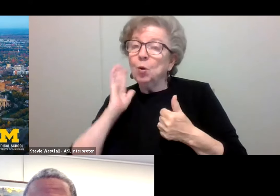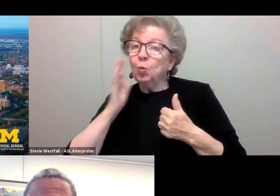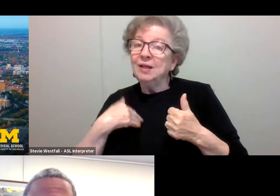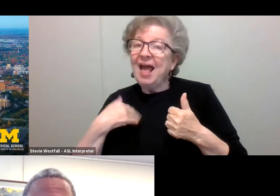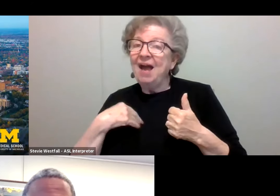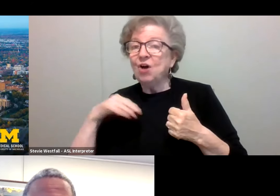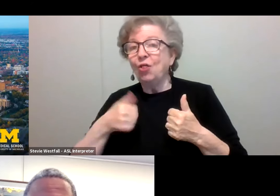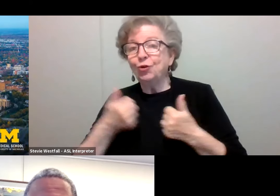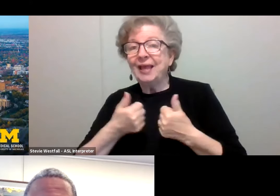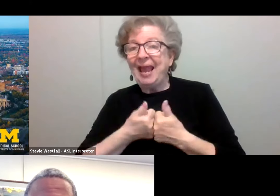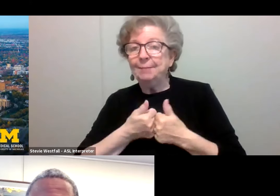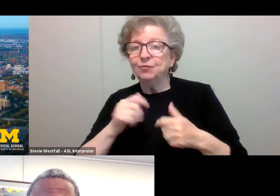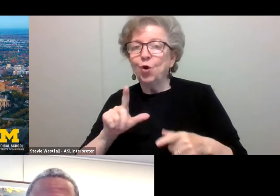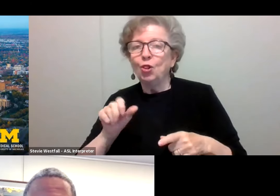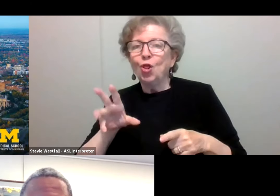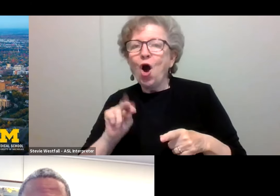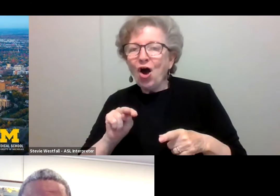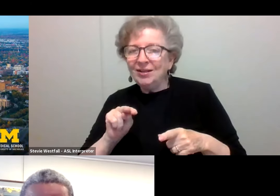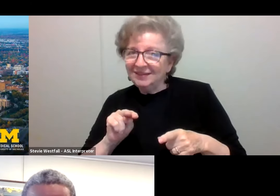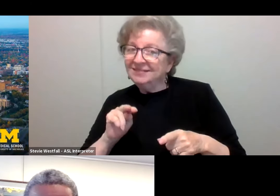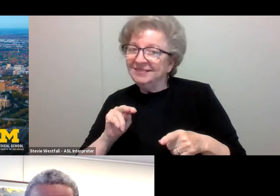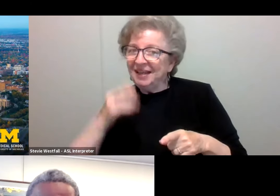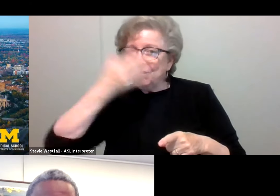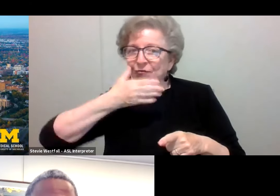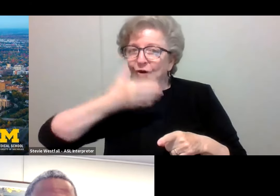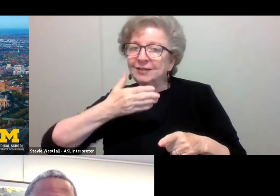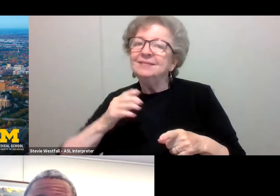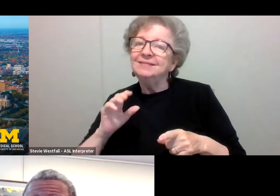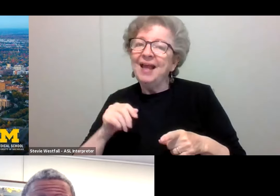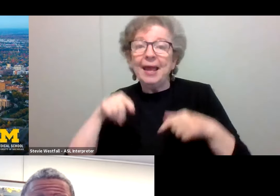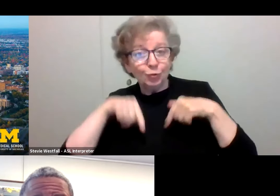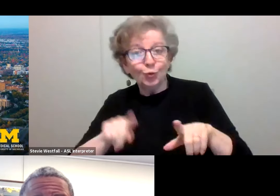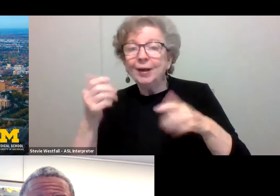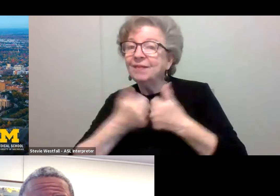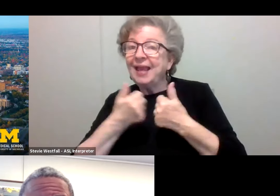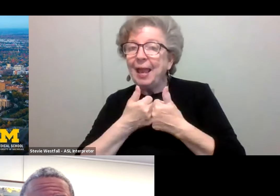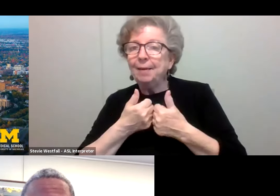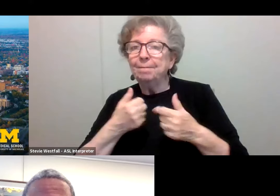out in front of the Union before and during the game, and, you know, I may be out there myself